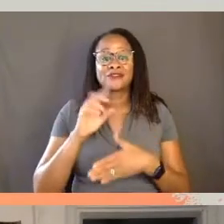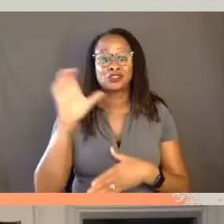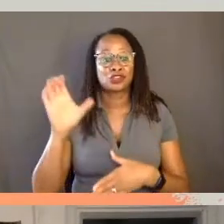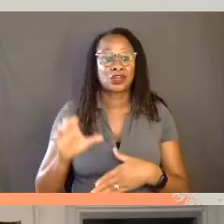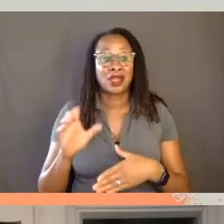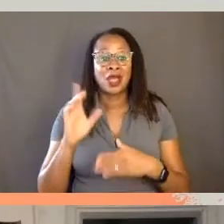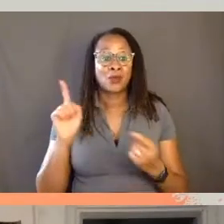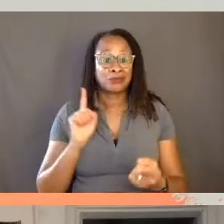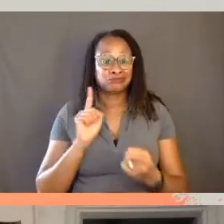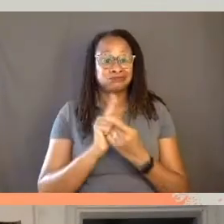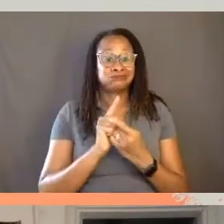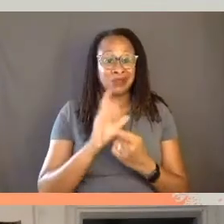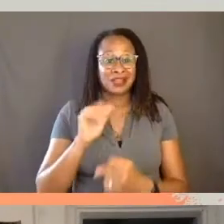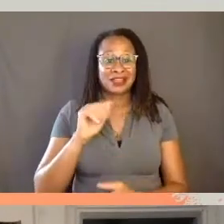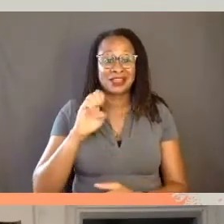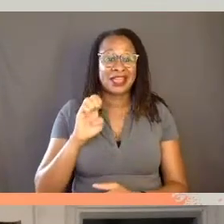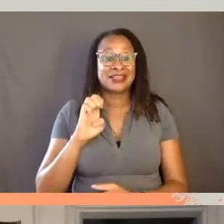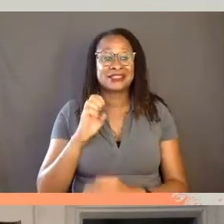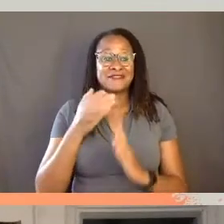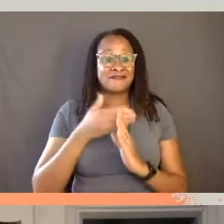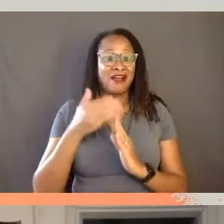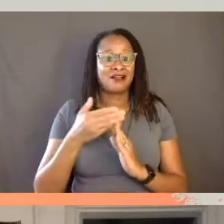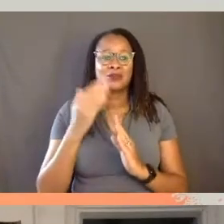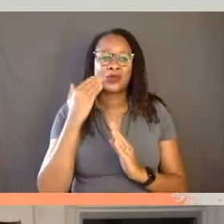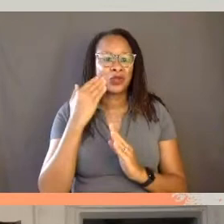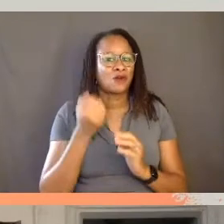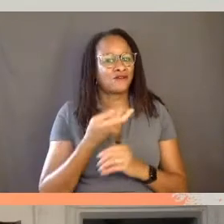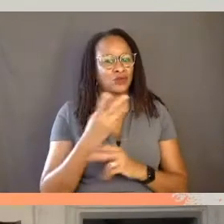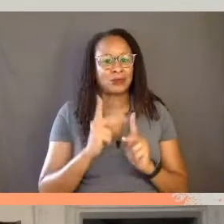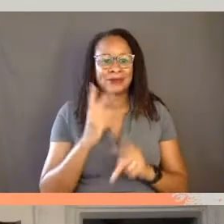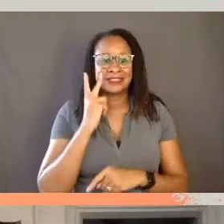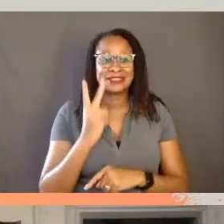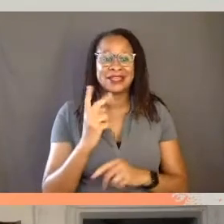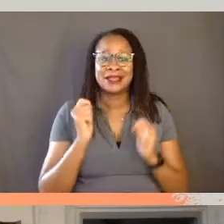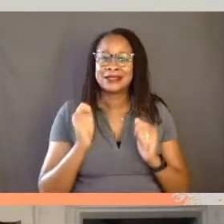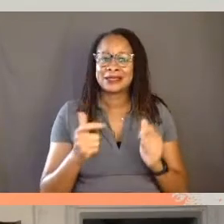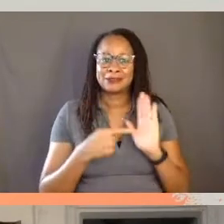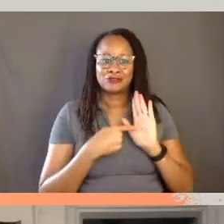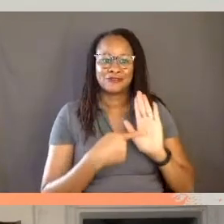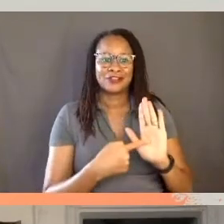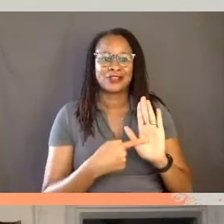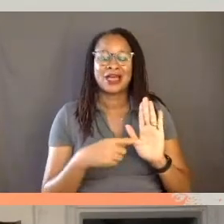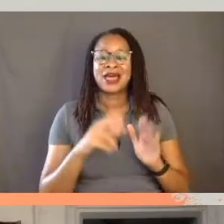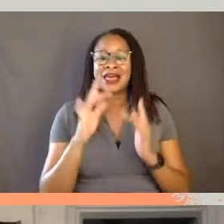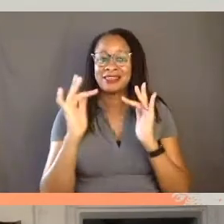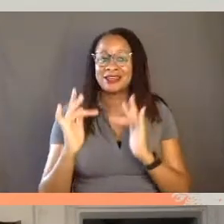which we knew very few people had ever seen it was immediately revealed the networks of knowing